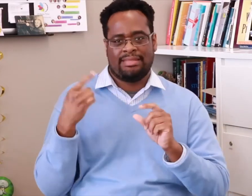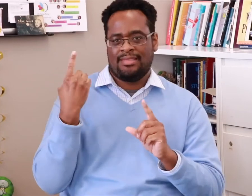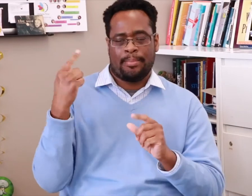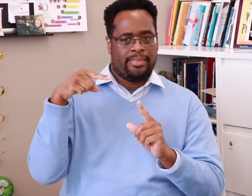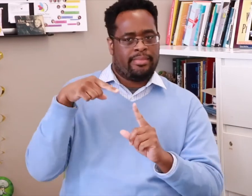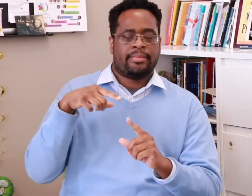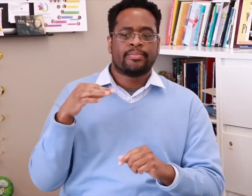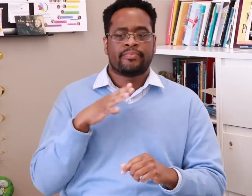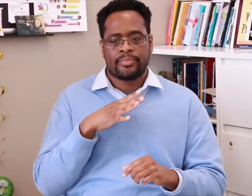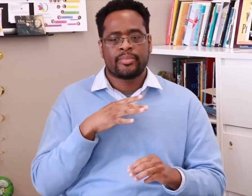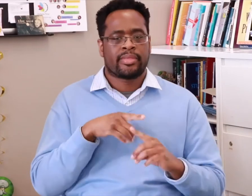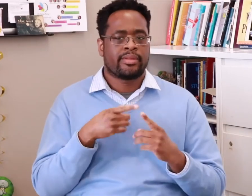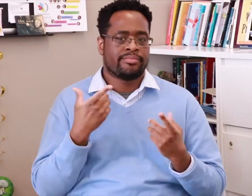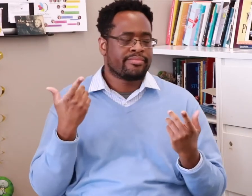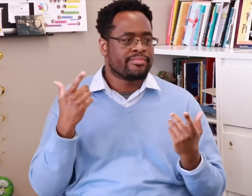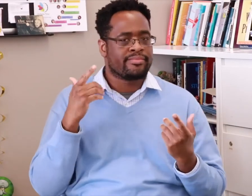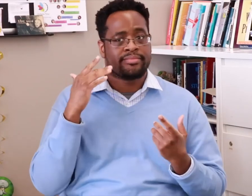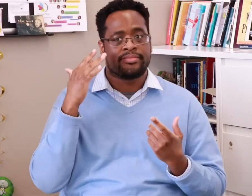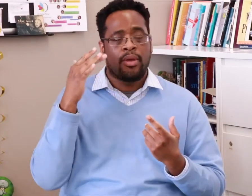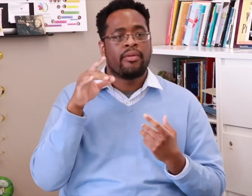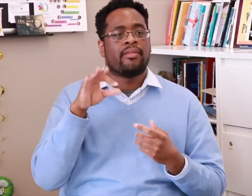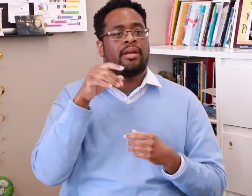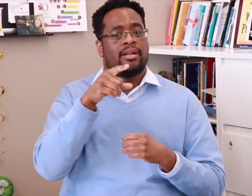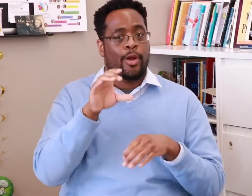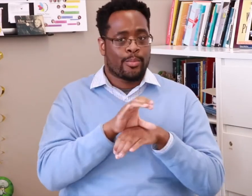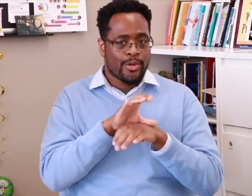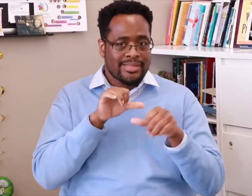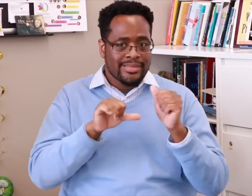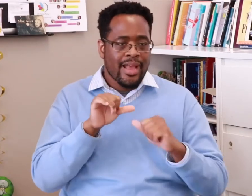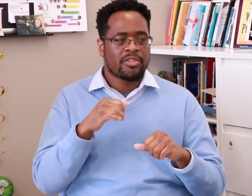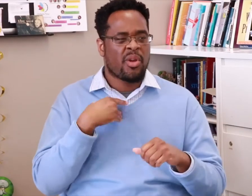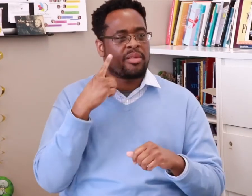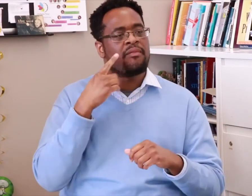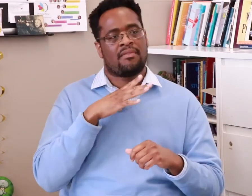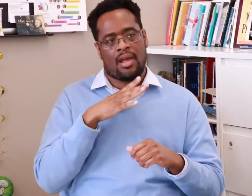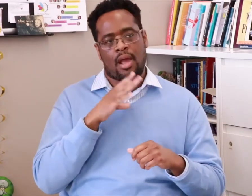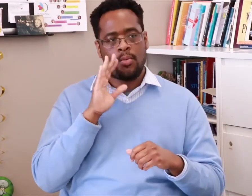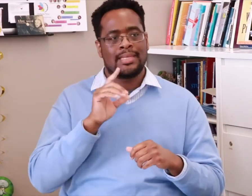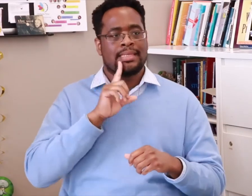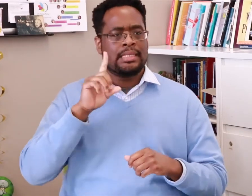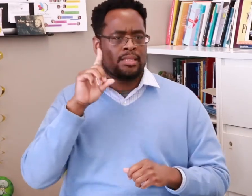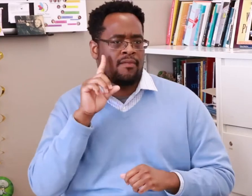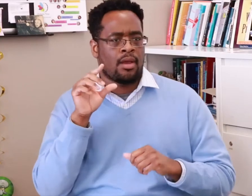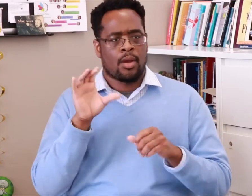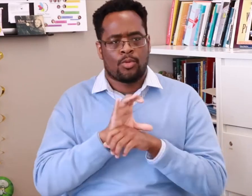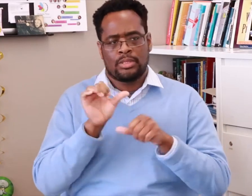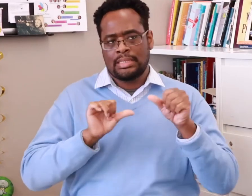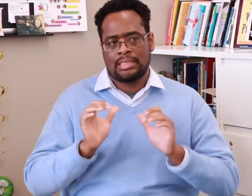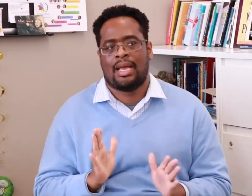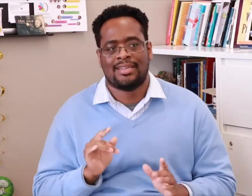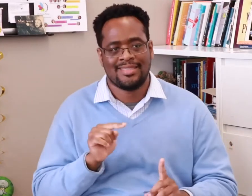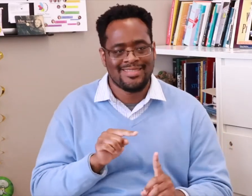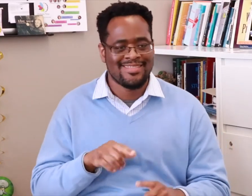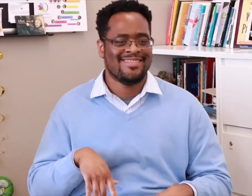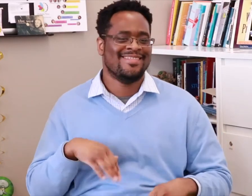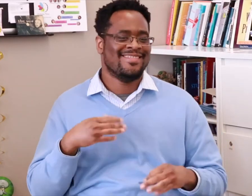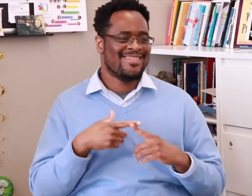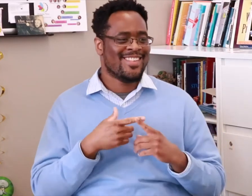so then I discovered Computer Science. Then I told myself, “Well, I can be a Deaf Computer Scientist!”